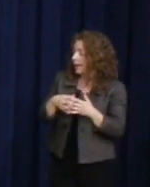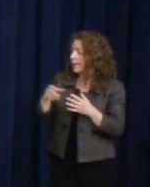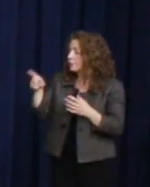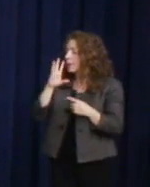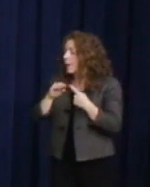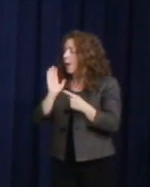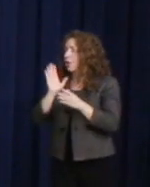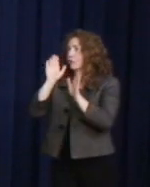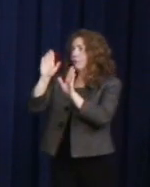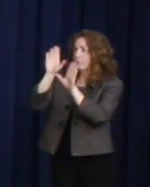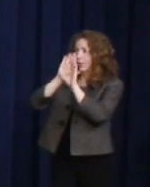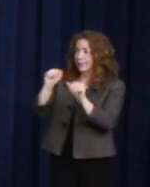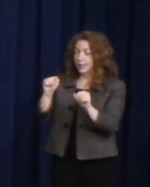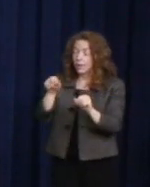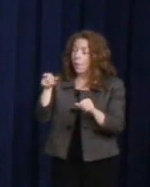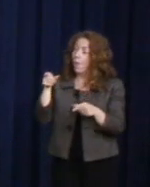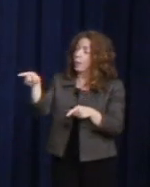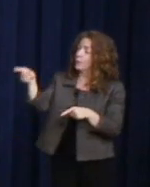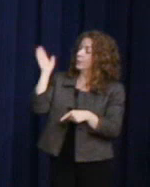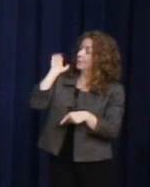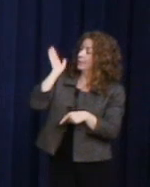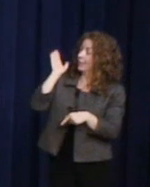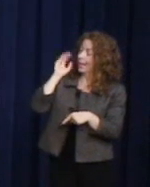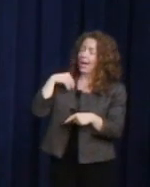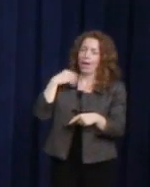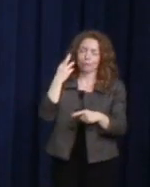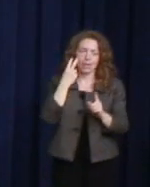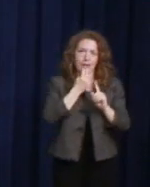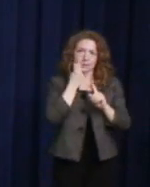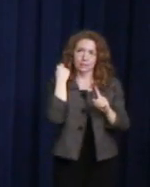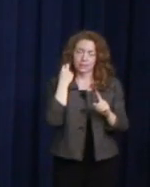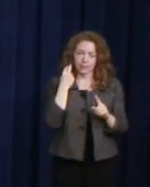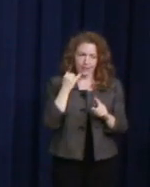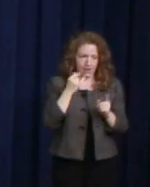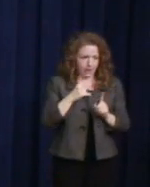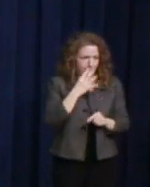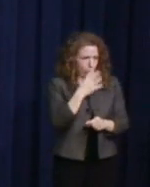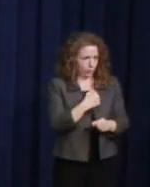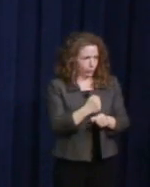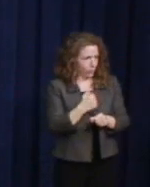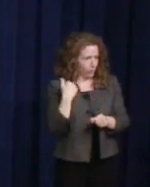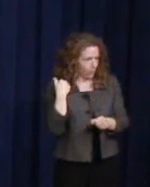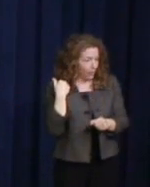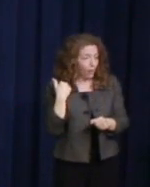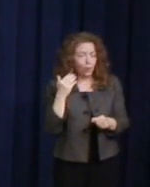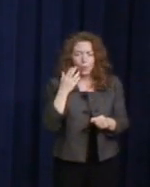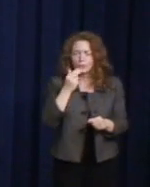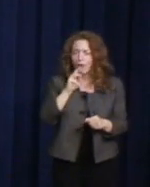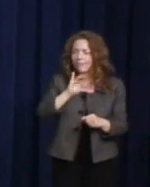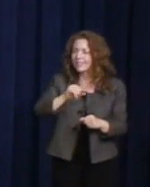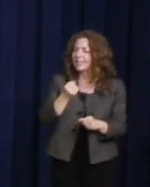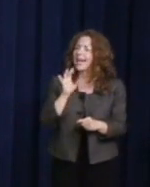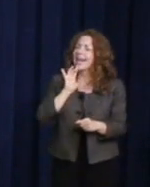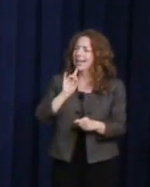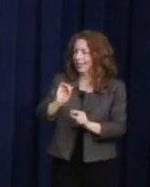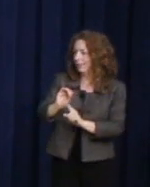it was four years ago today, it was on Harvey's 80th birthday remember, and we were -- Stewart, we were in San Francisco, and we were celebrating